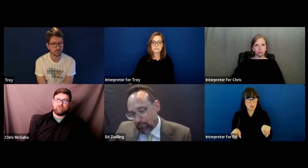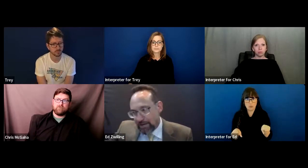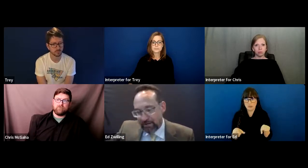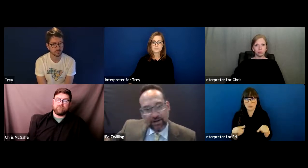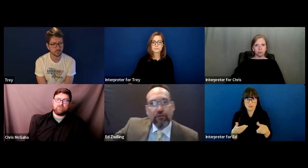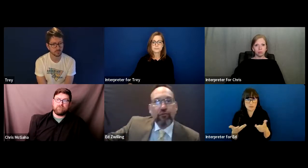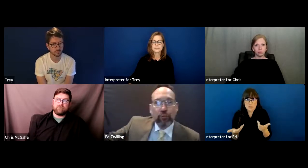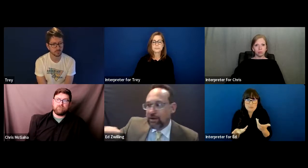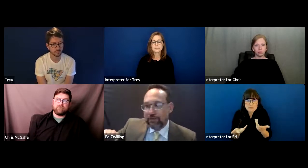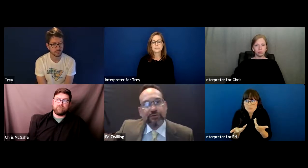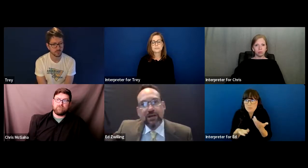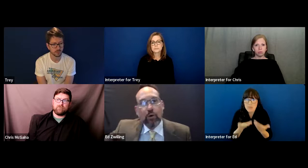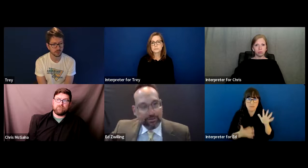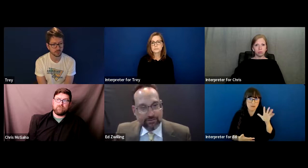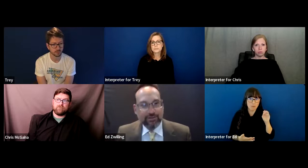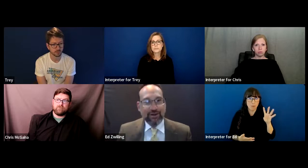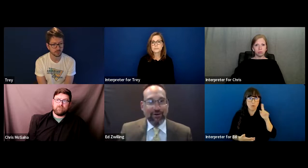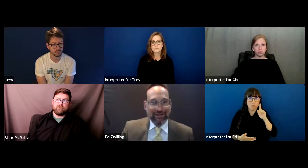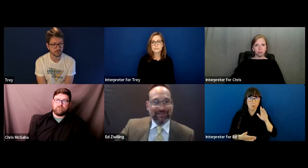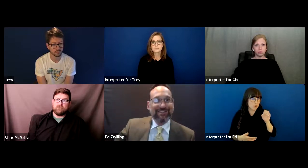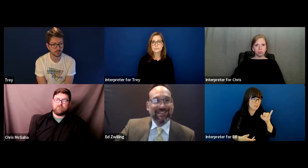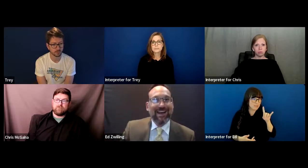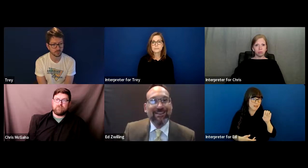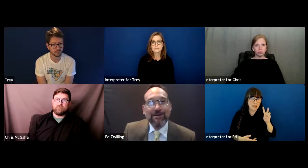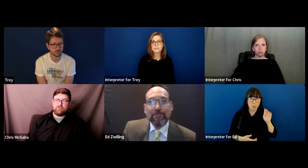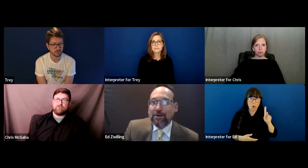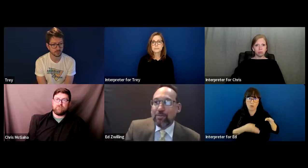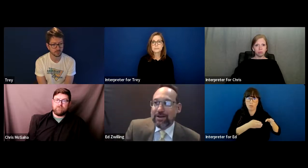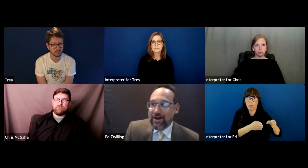Might not a 504 plan for your sidewalks and things like that.